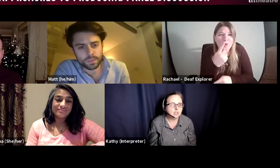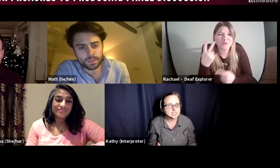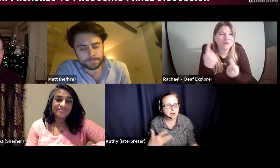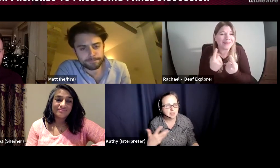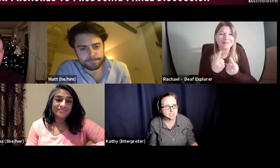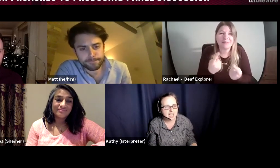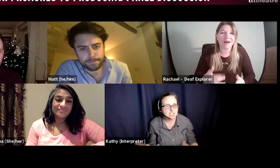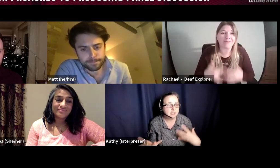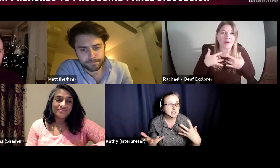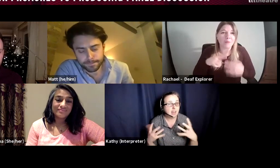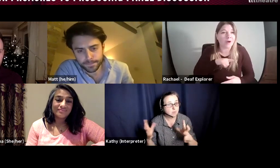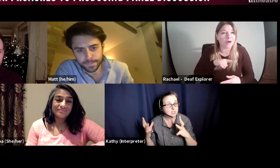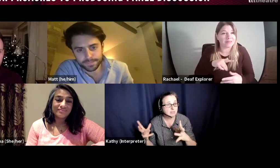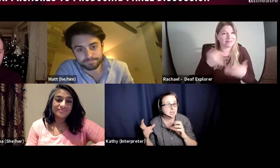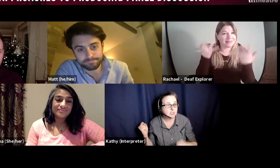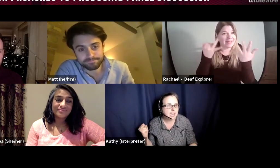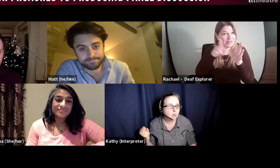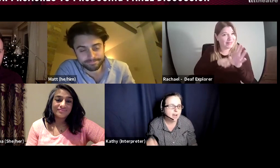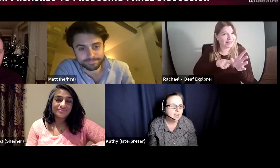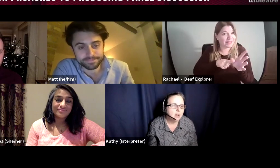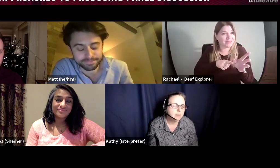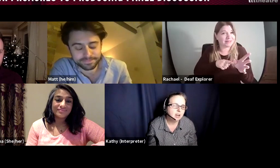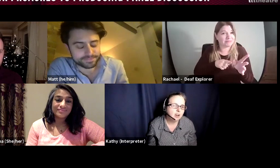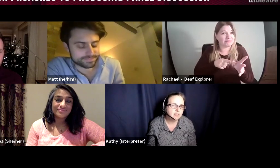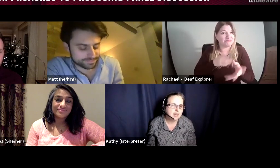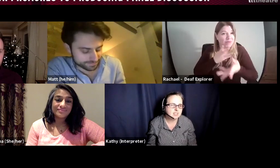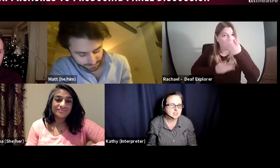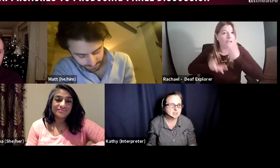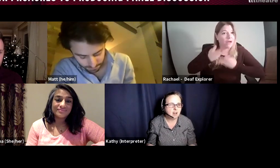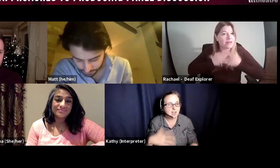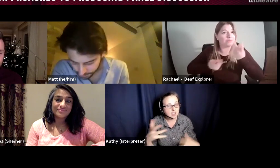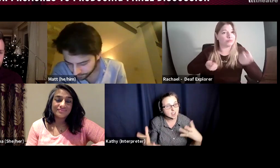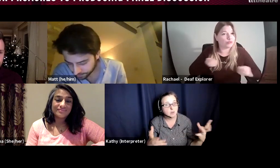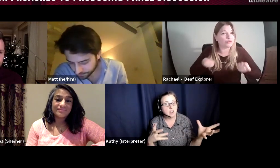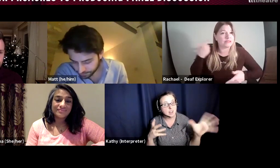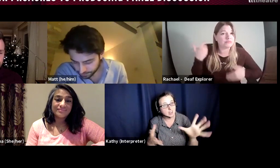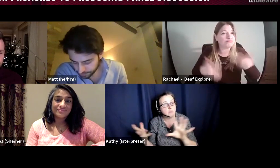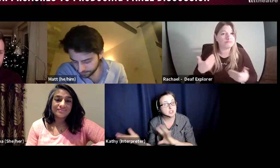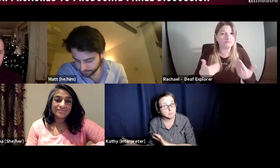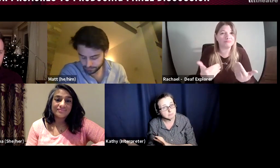about theatre tax relief, a valuable take away, but a lot of I'd learnt I learnt on the job,